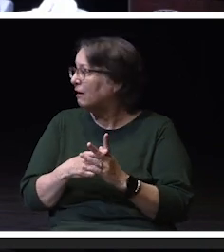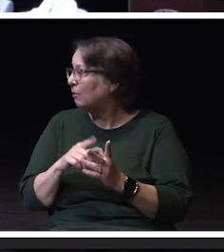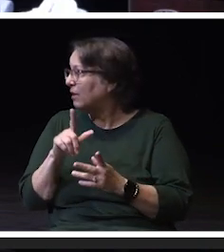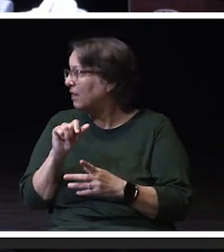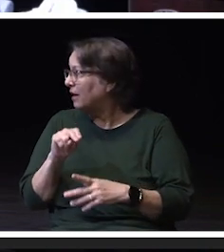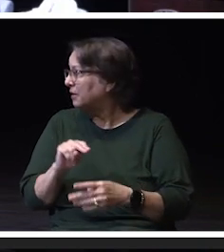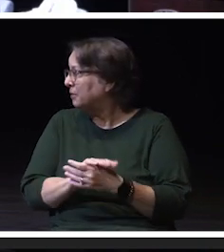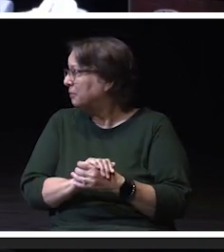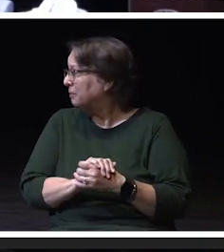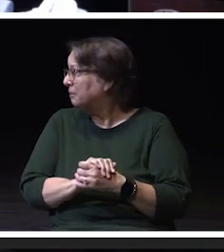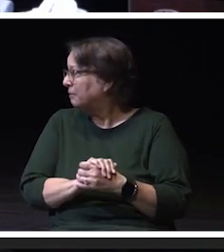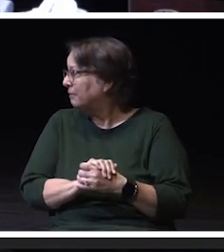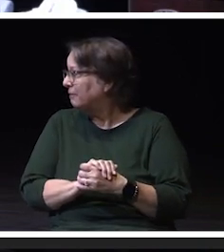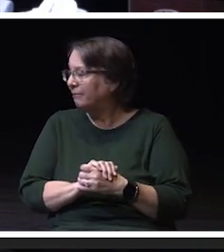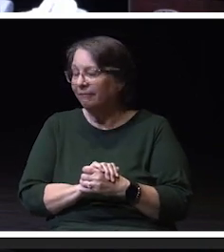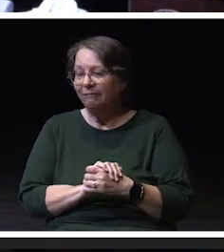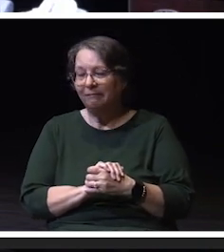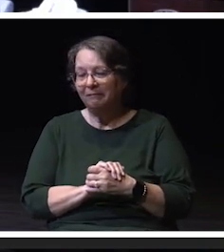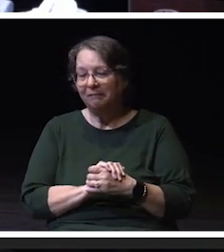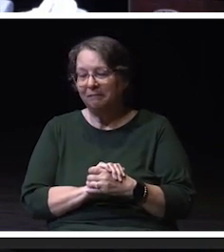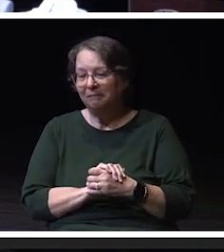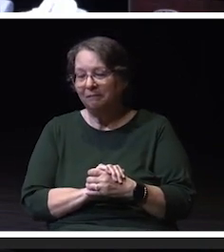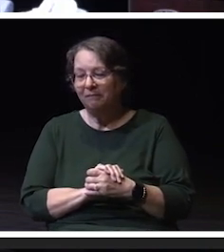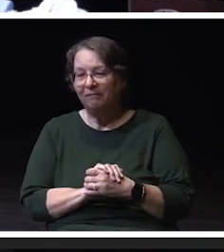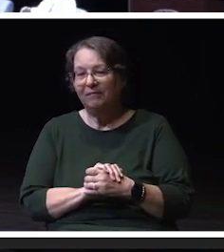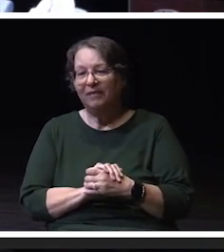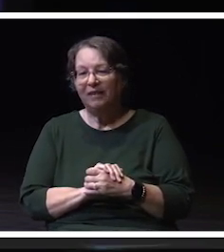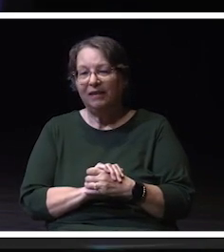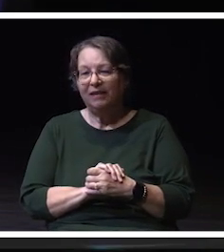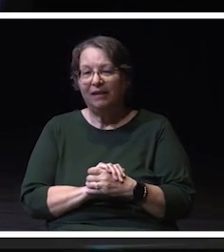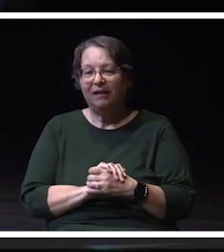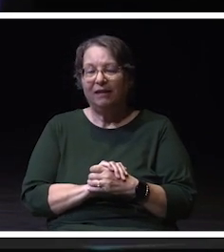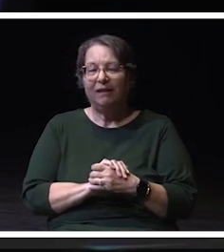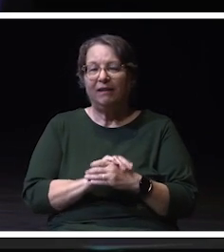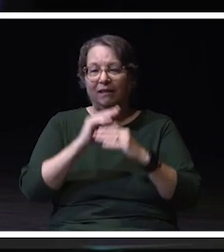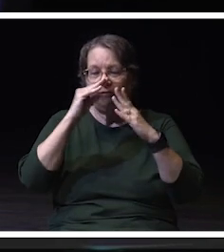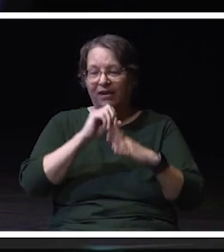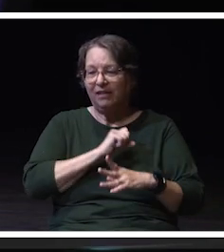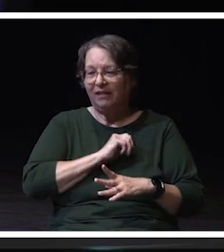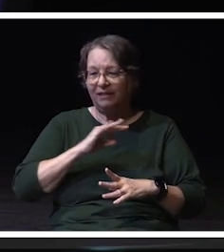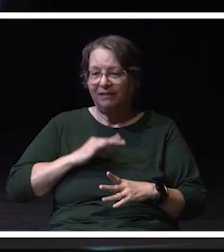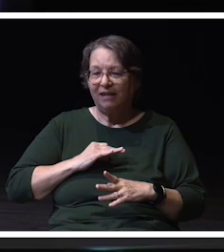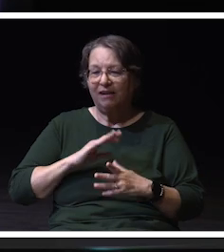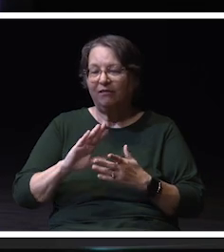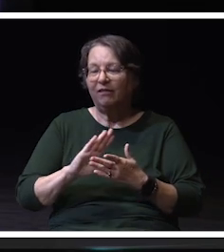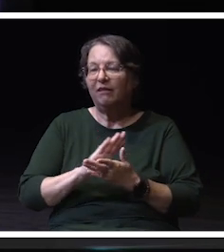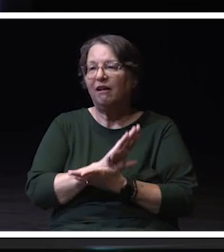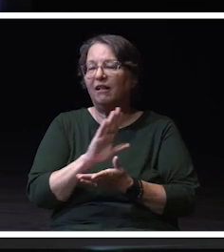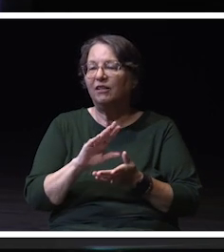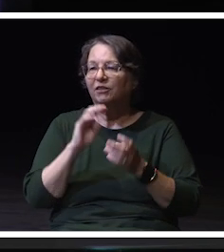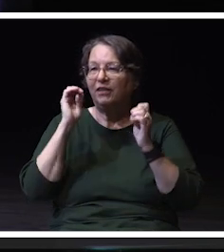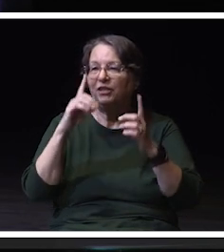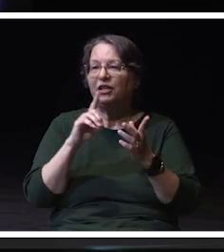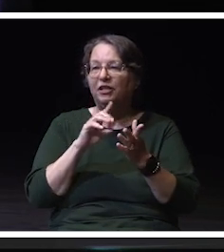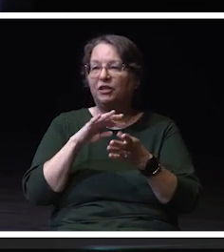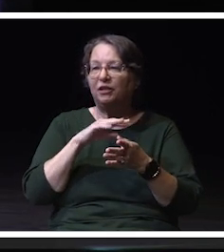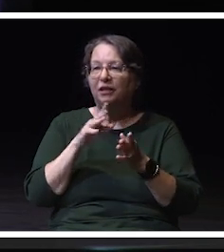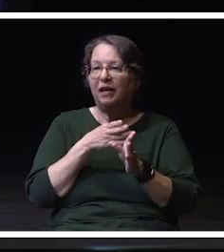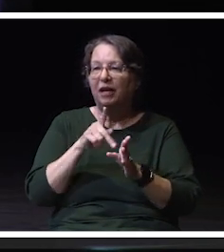Thank you Chancellor. The impressive faculty and staff of the College of Education and Professional Studies are boldly